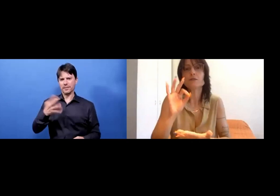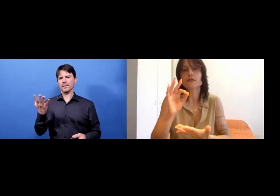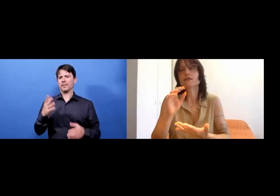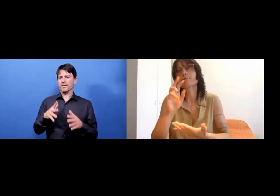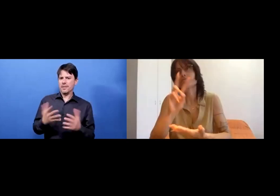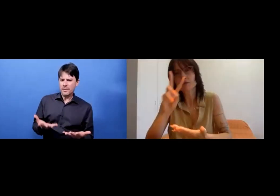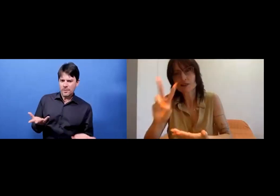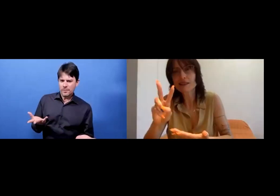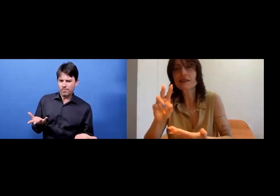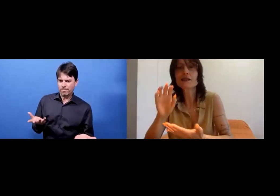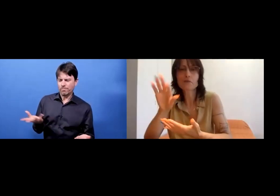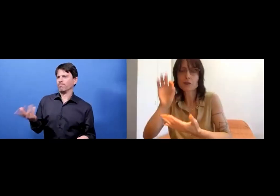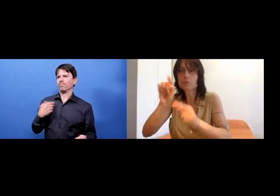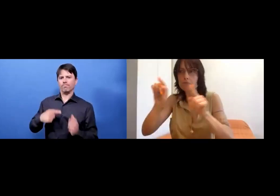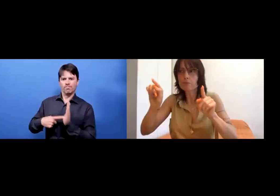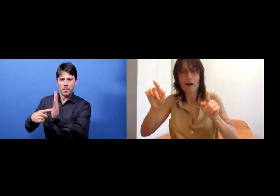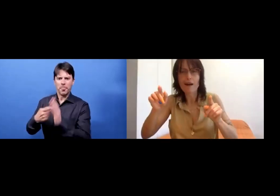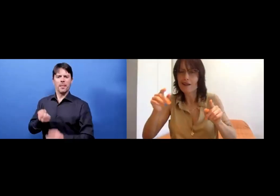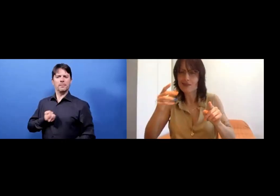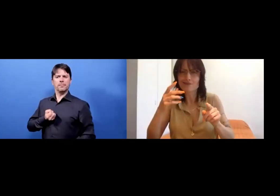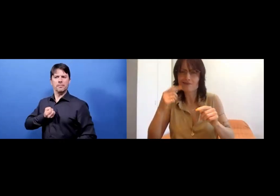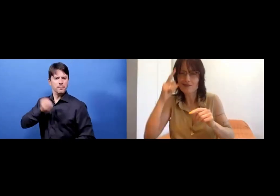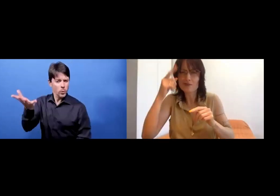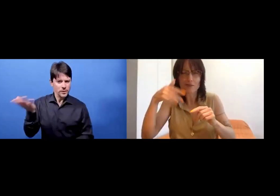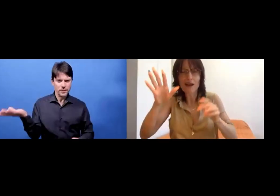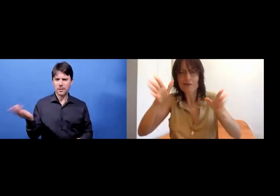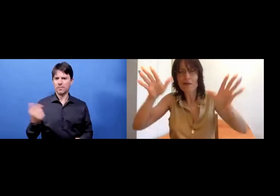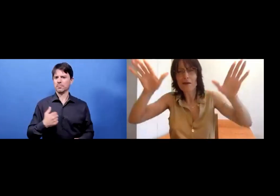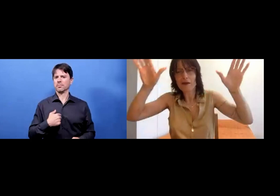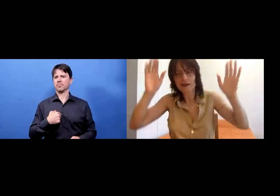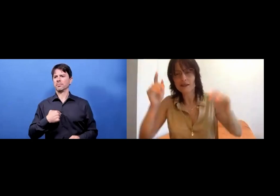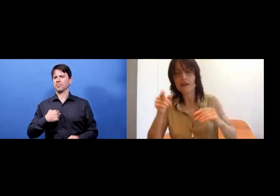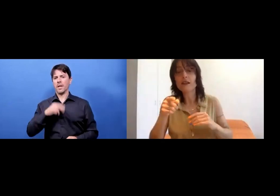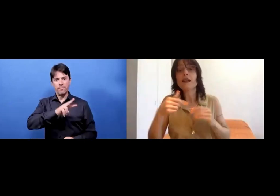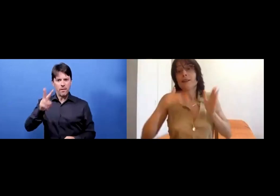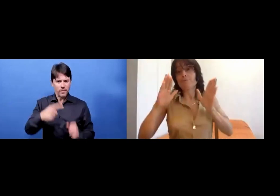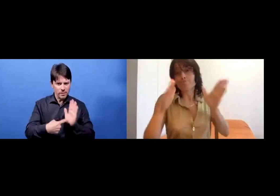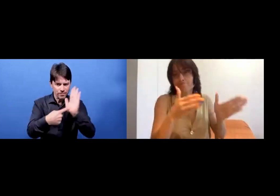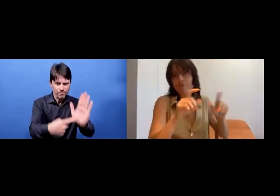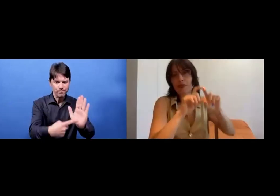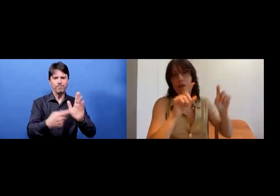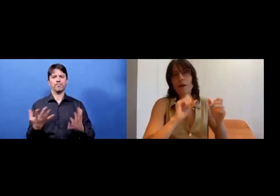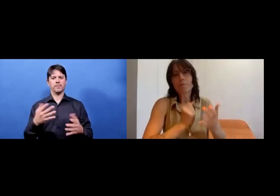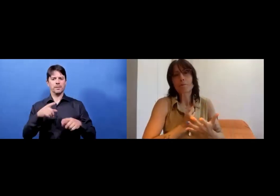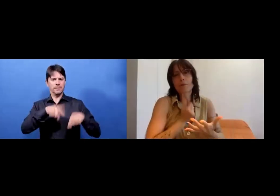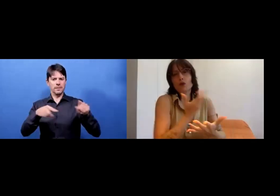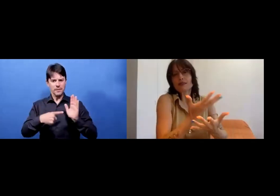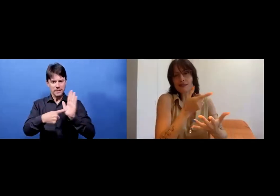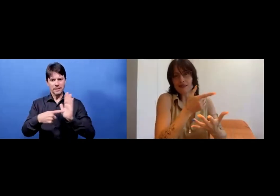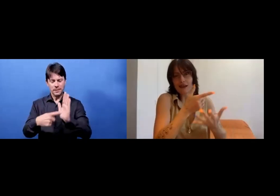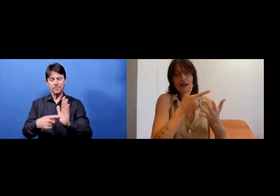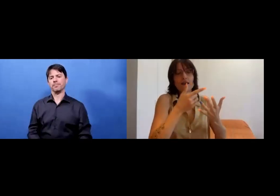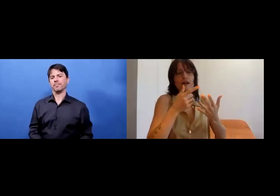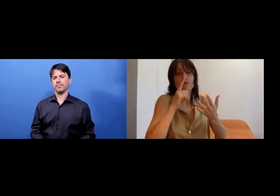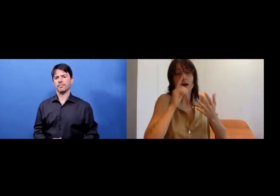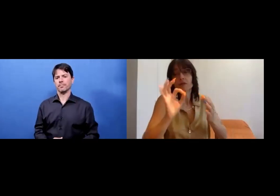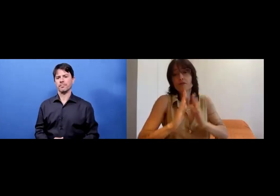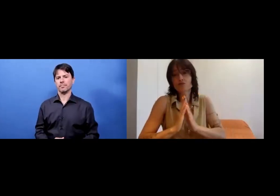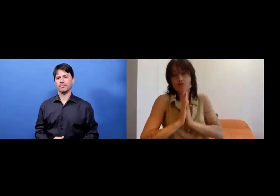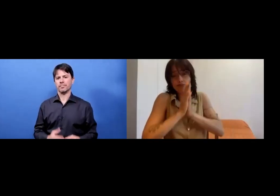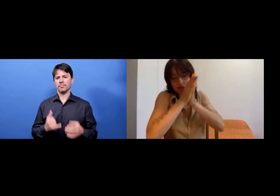We can find poetry, we can find visual vernacular and more and more genres.